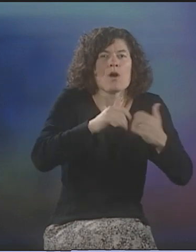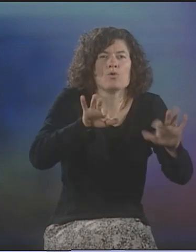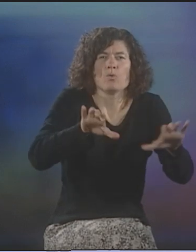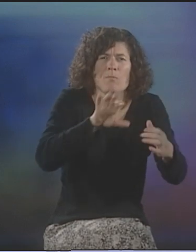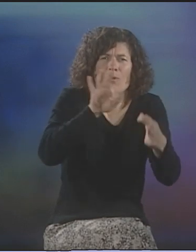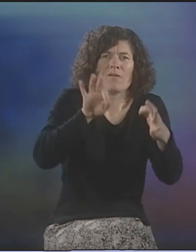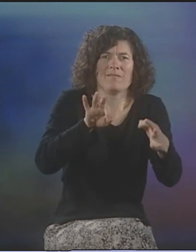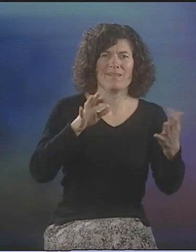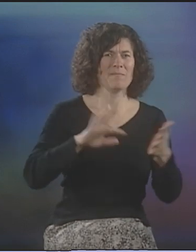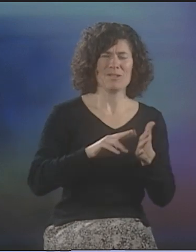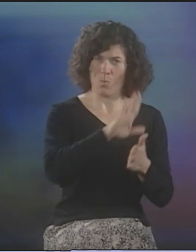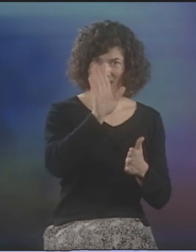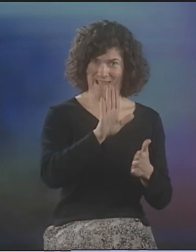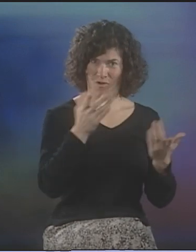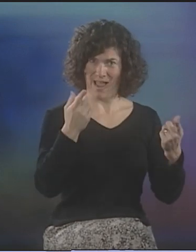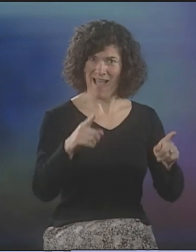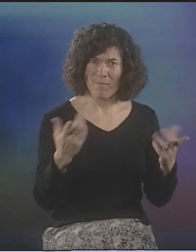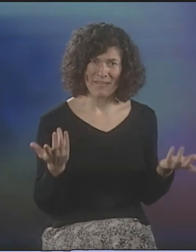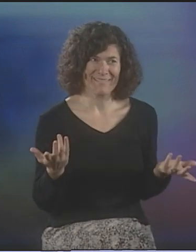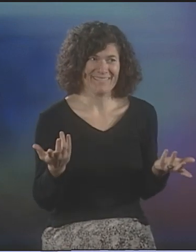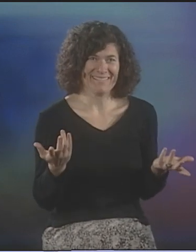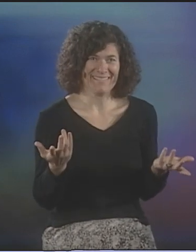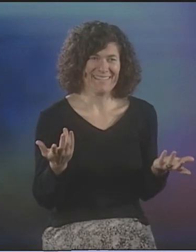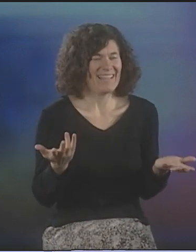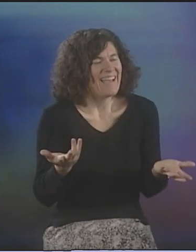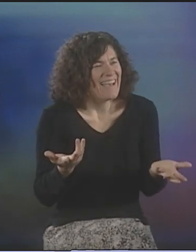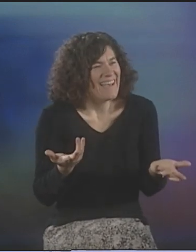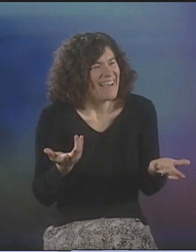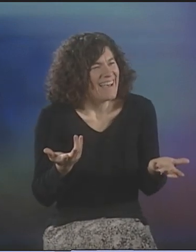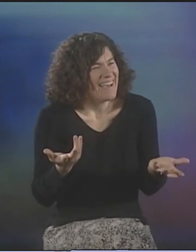THEN WE'LL NEVER KNOW WHAT HAPPENS OR HOW TO GO ABOUT IT.